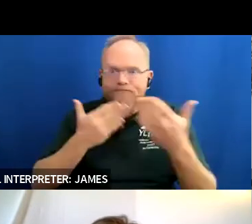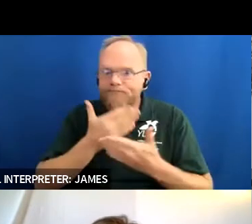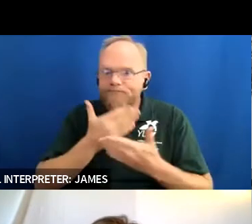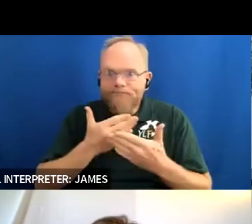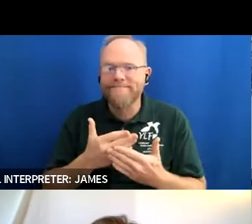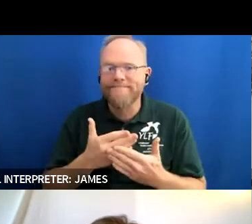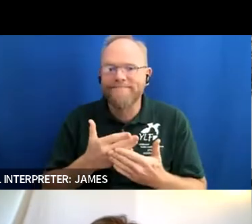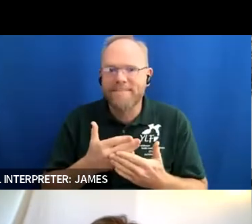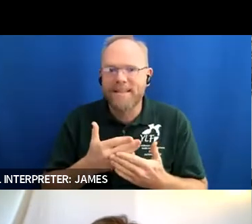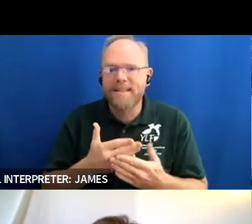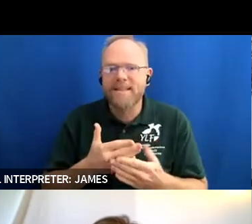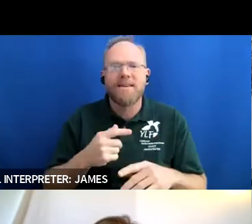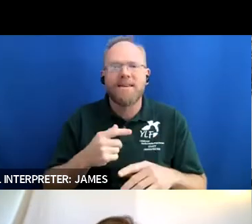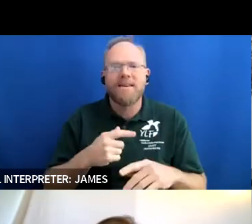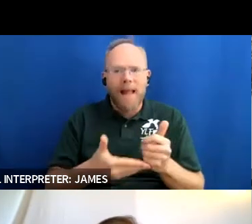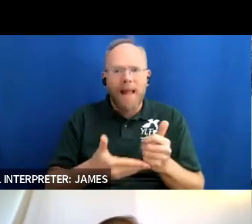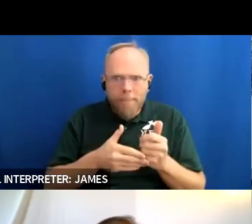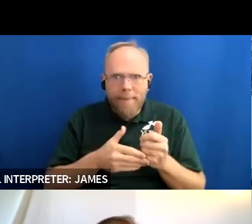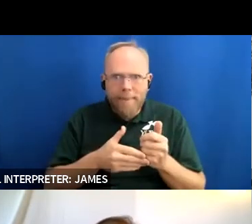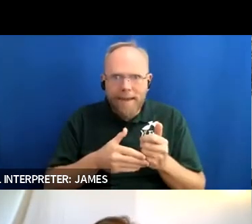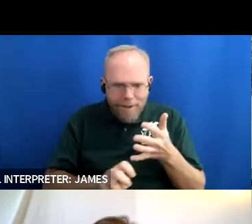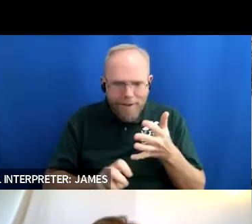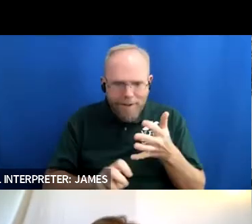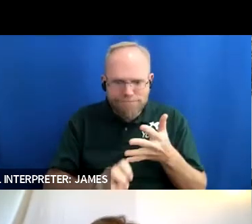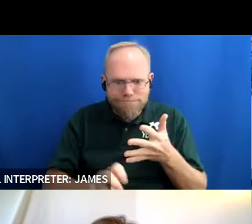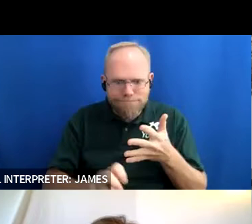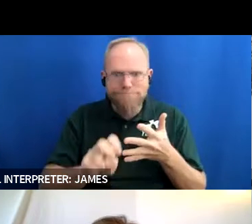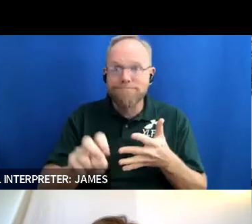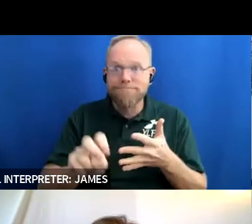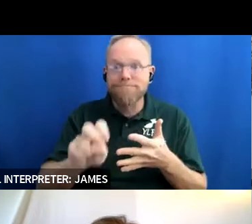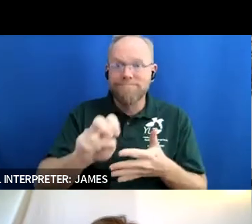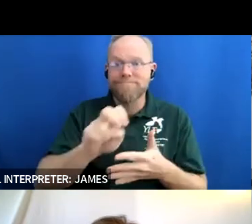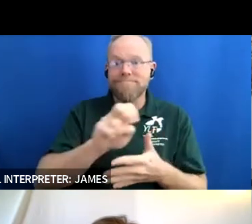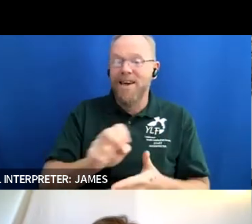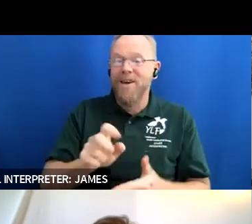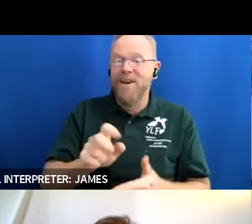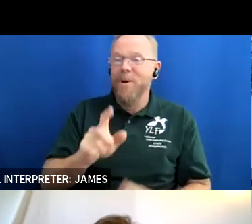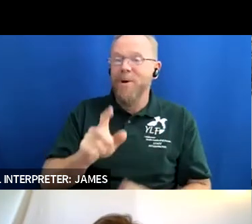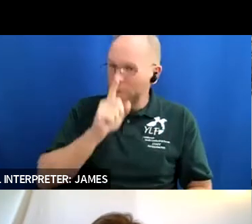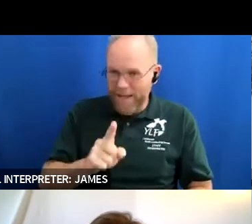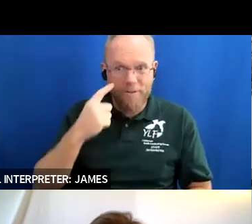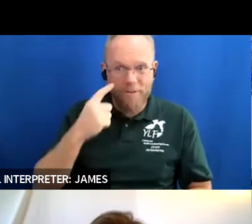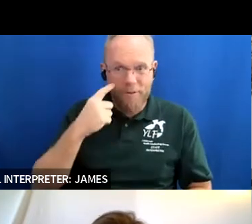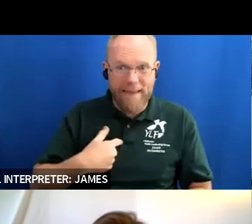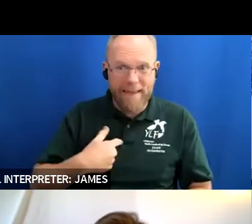and so for me i'm i i don't know where i would be without ha i've been part of wildlife